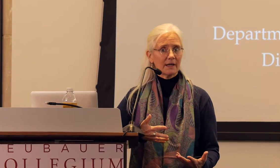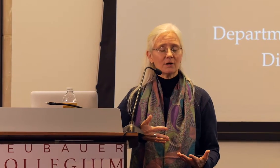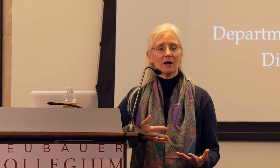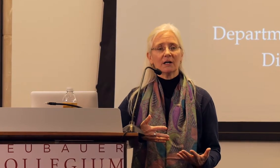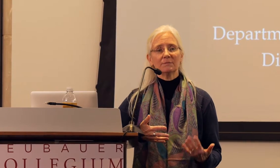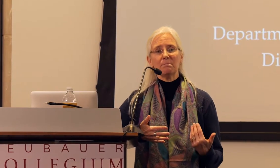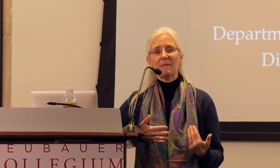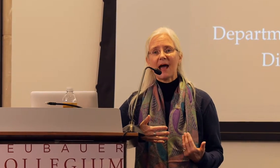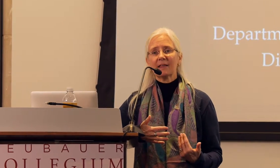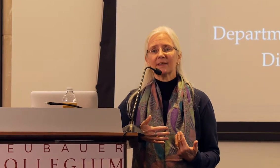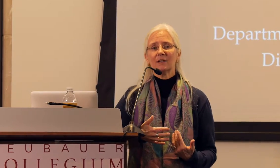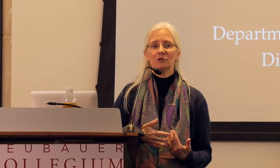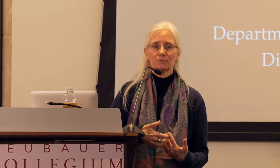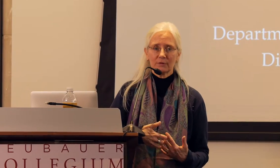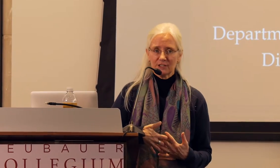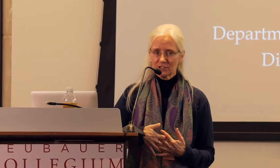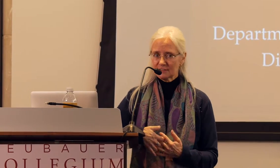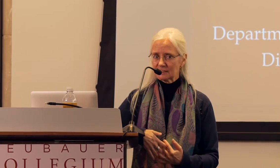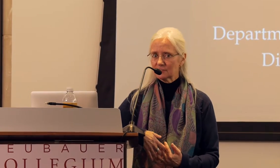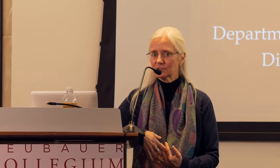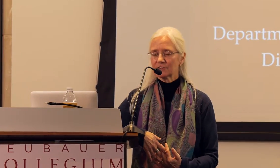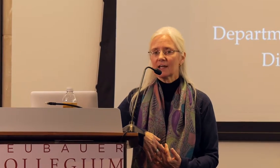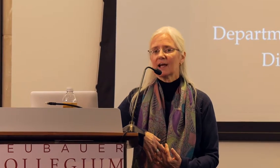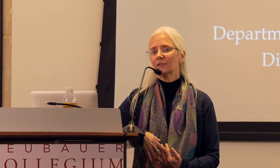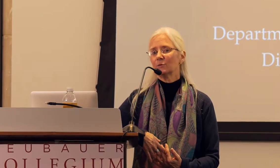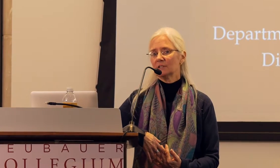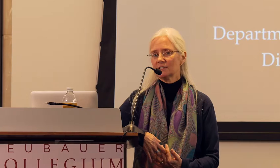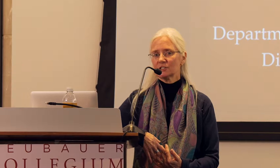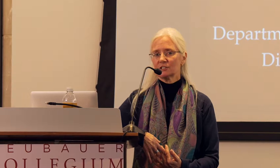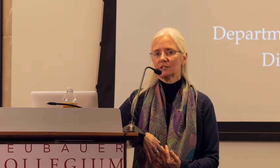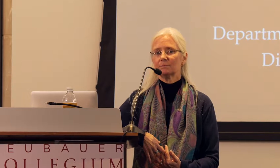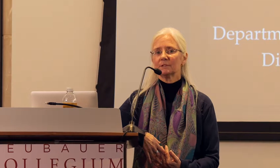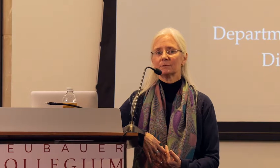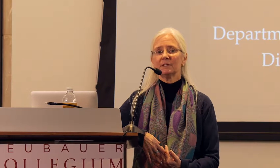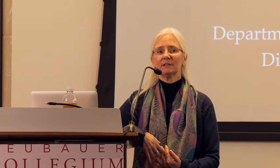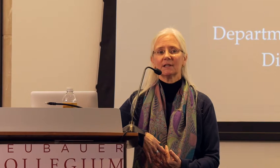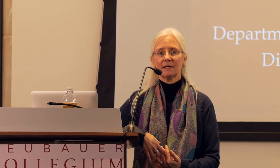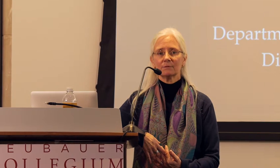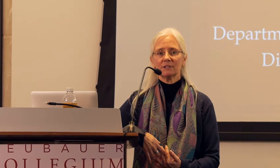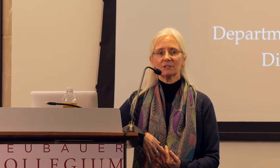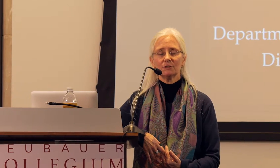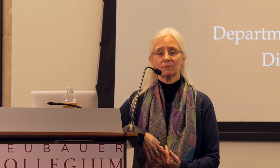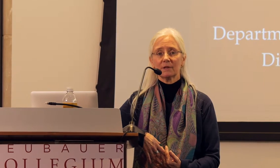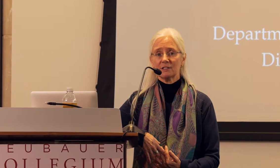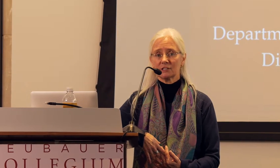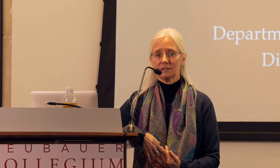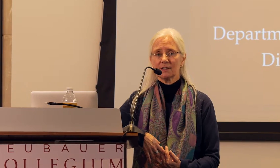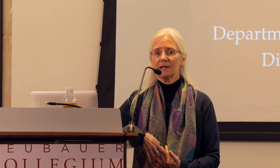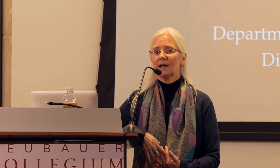on math and numeration skills and the relationship between language and numeration.